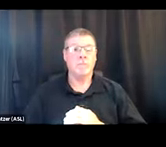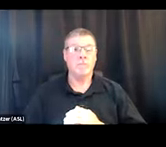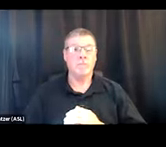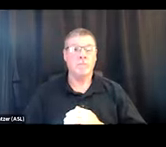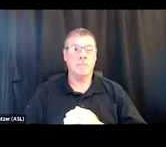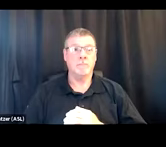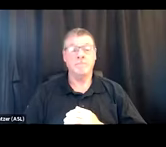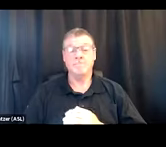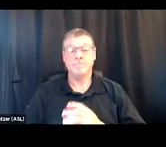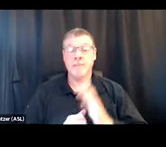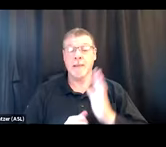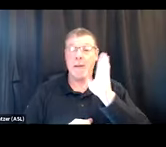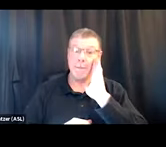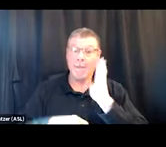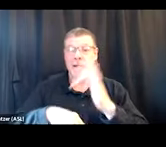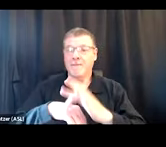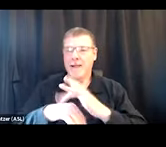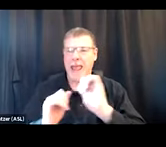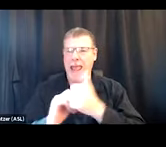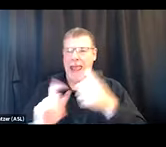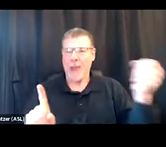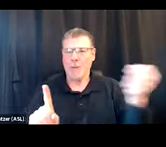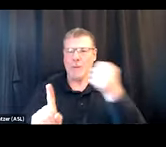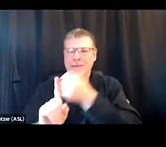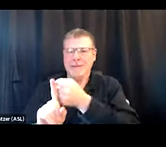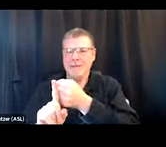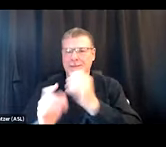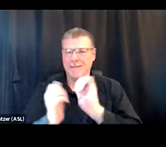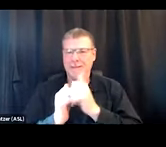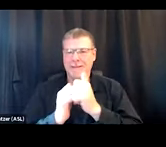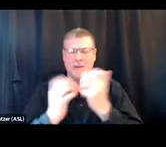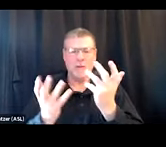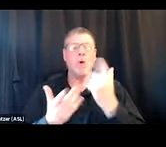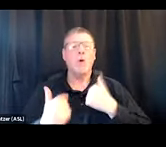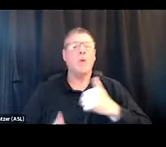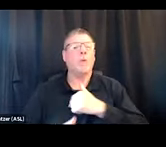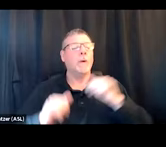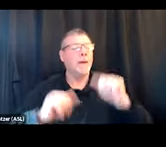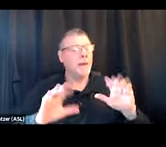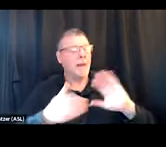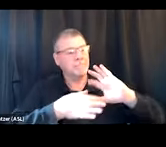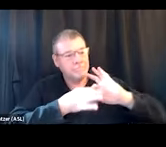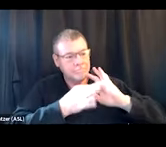when that bed comes up, you're like, how am I gonna get them there? And so what can we do internally, or who can we partner with